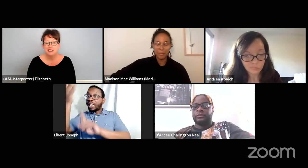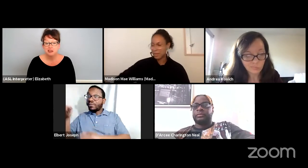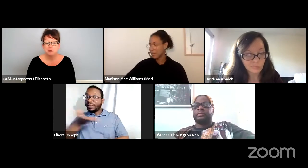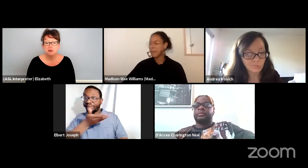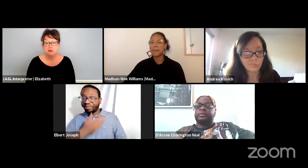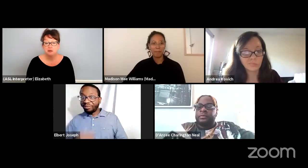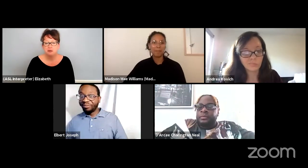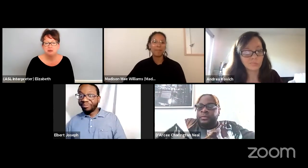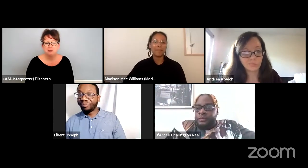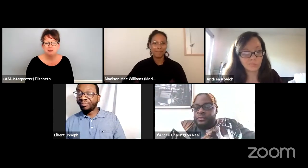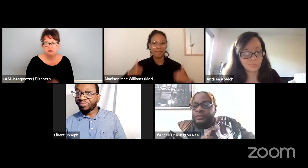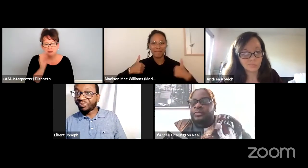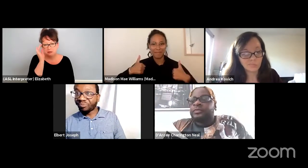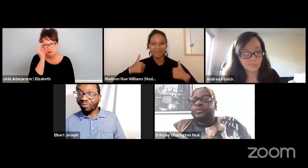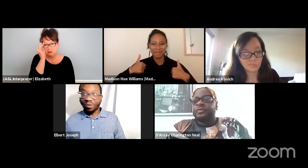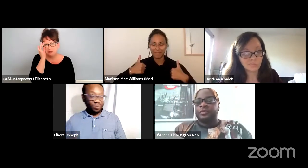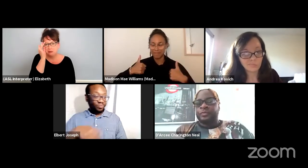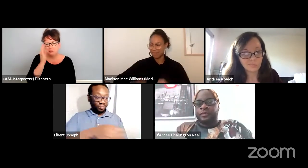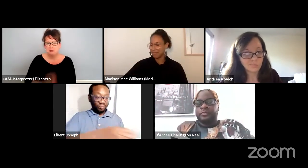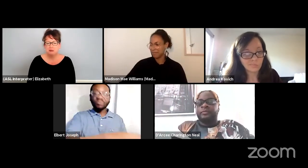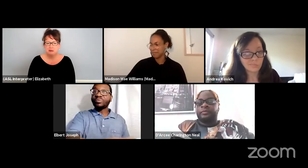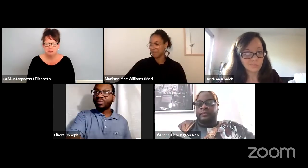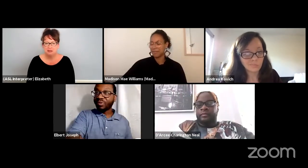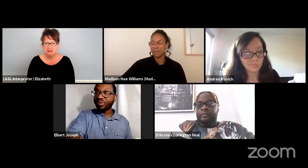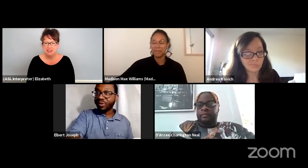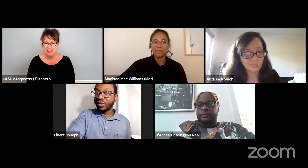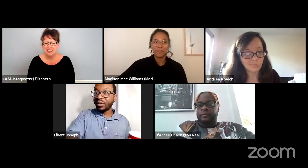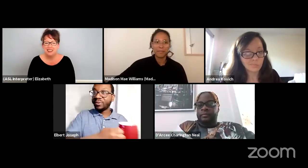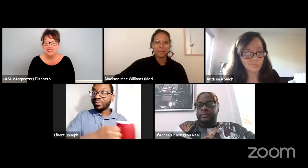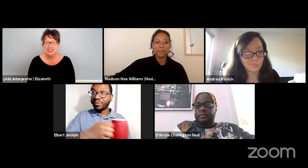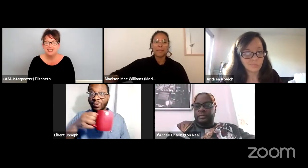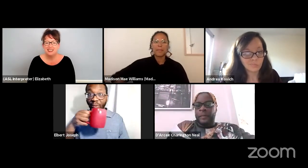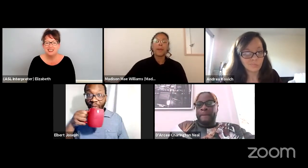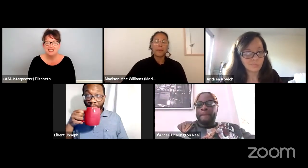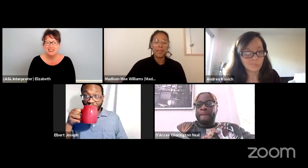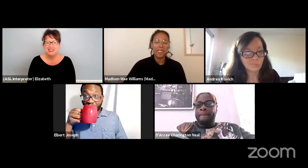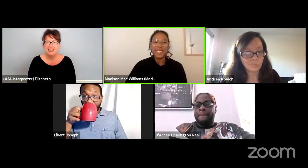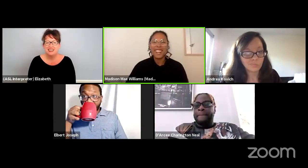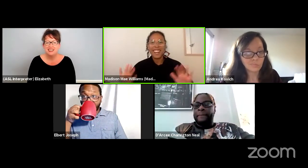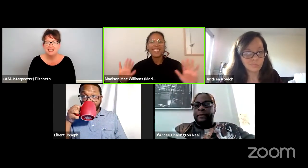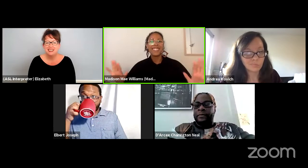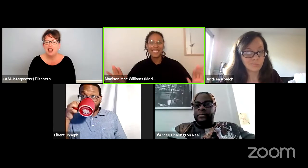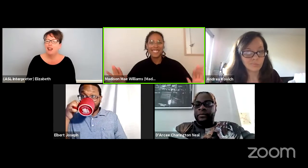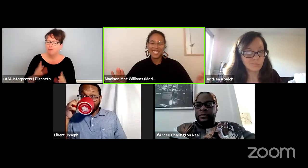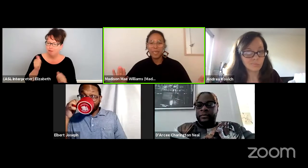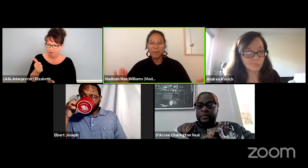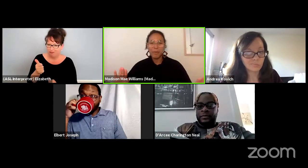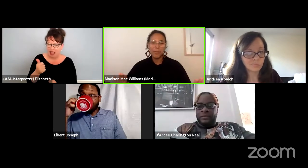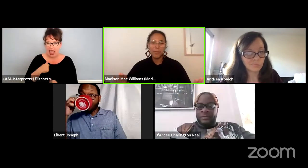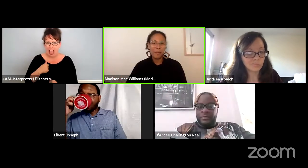If you don't mind introducing yourself telling everyone who you are. Well, I got a little excited before